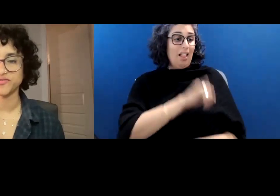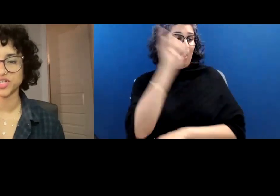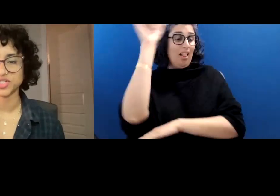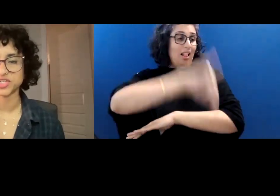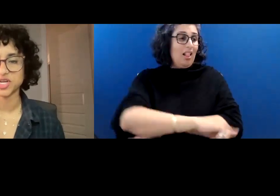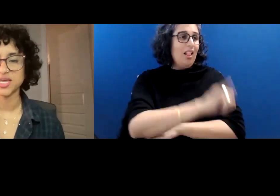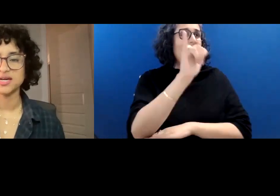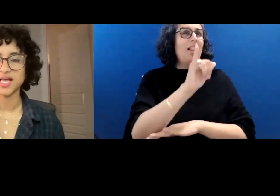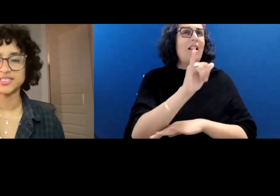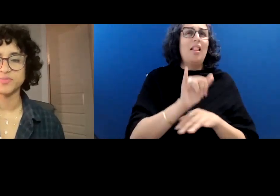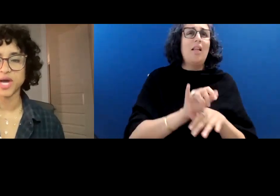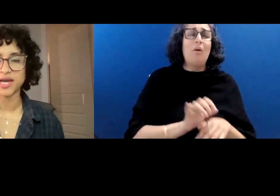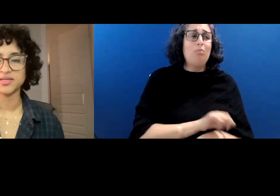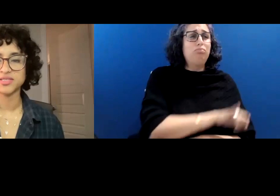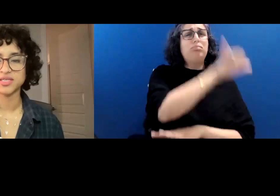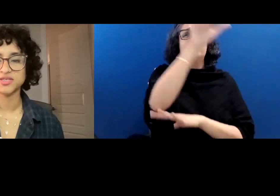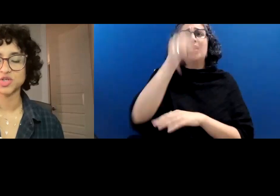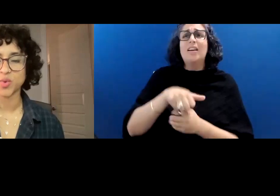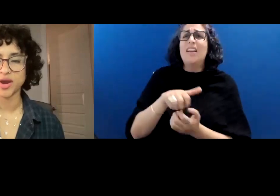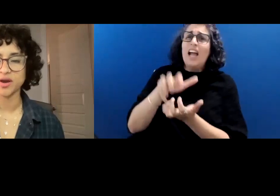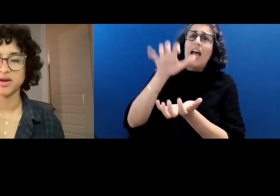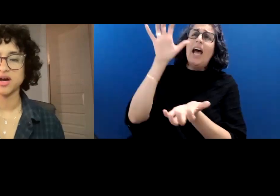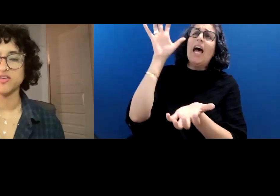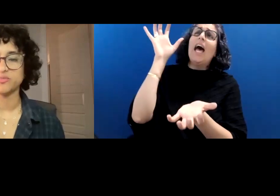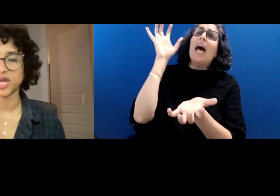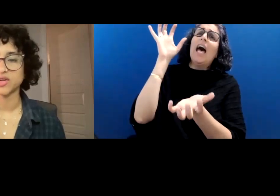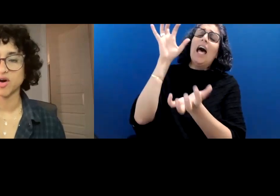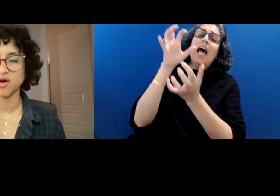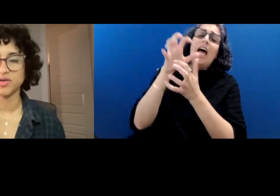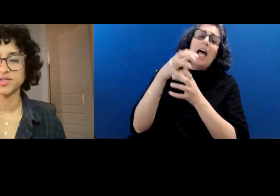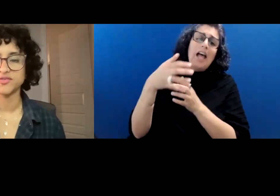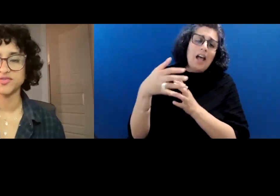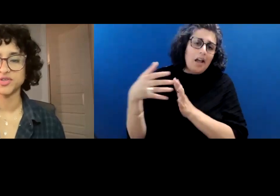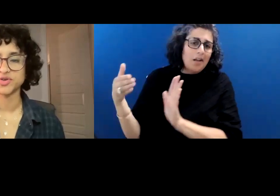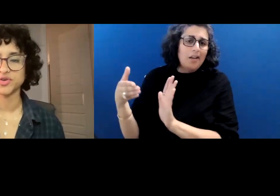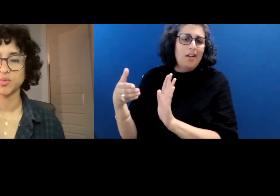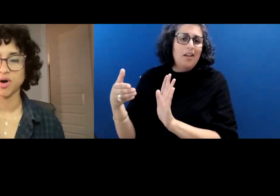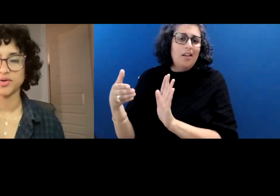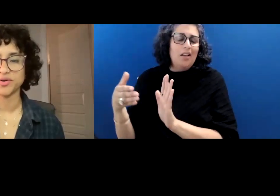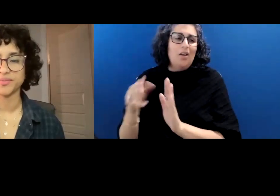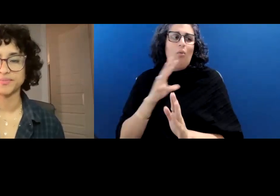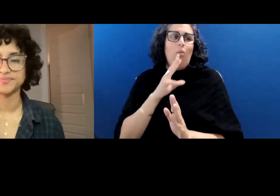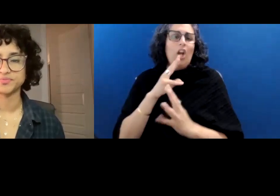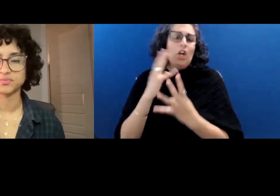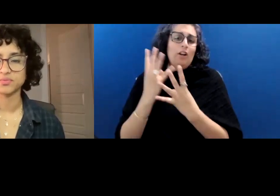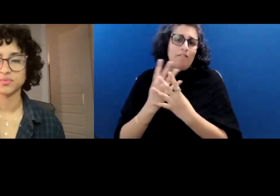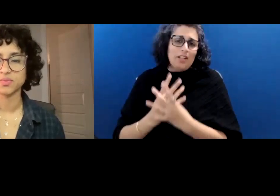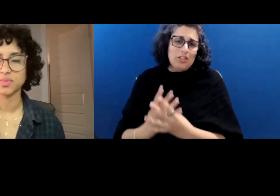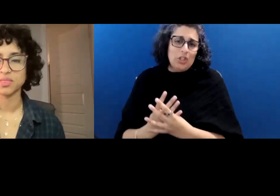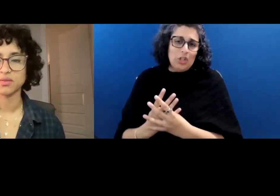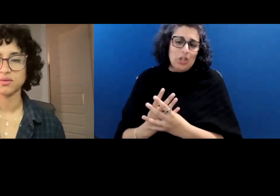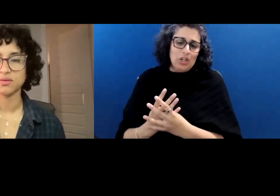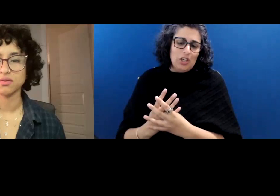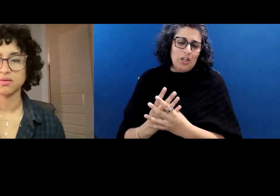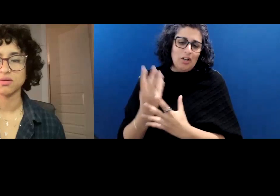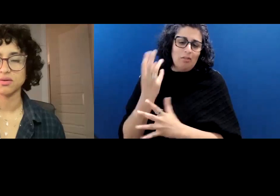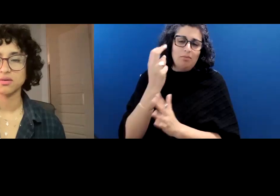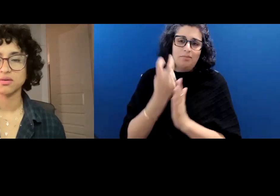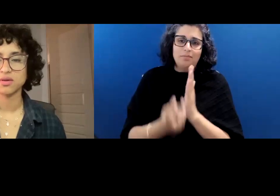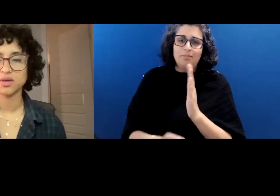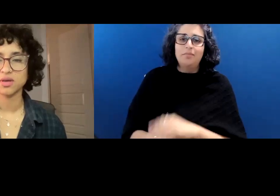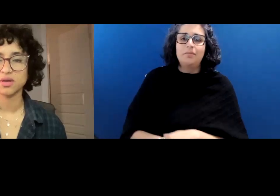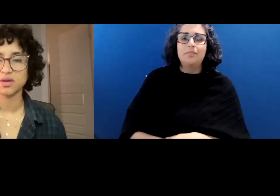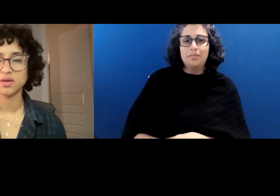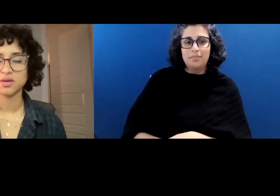fish, glides back to his square of man-hauled filtered water.